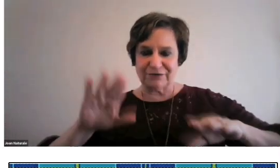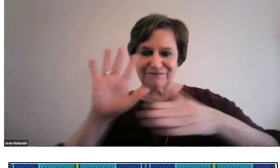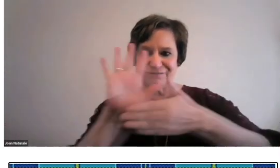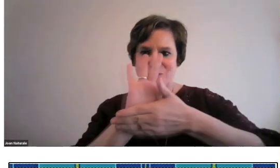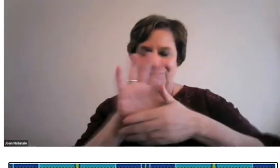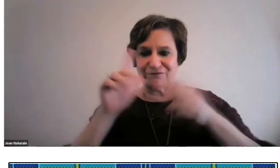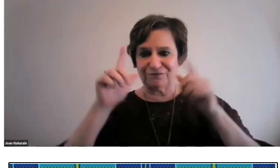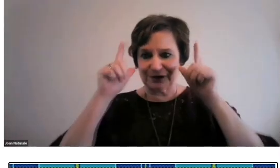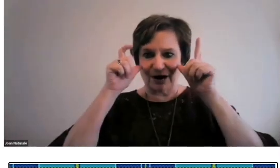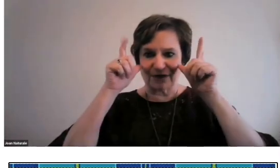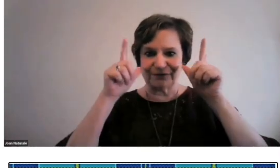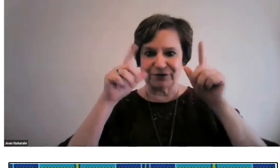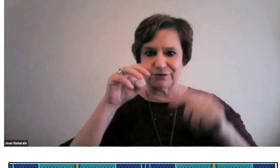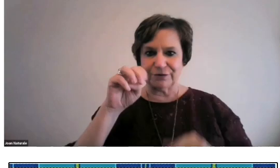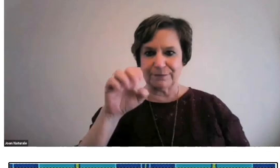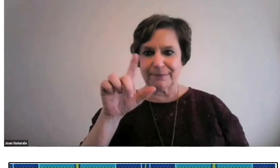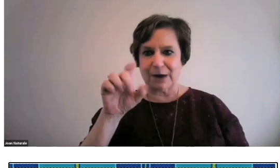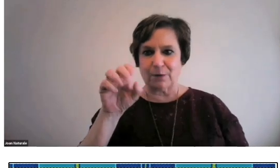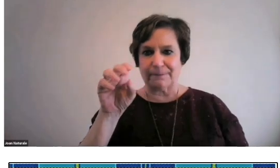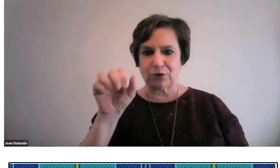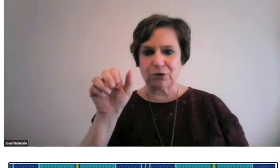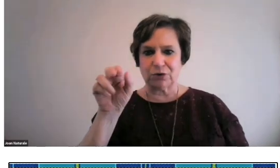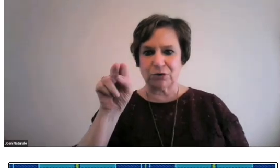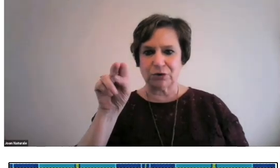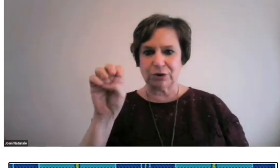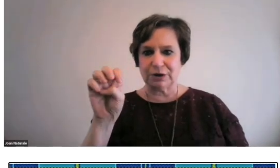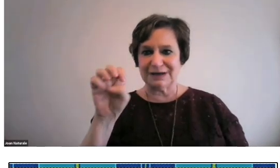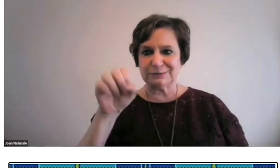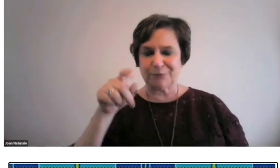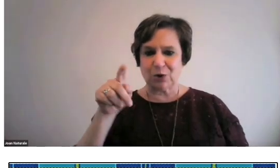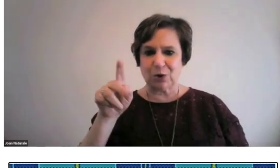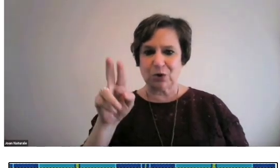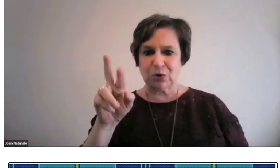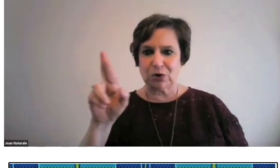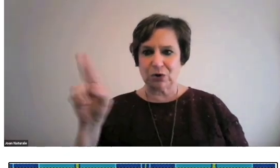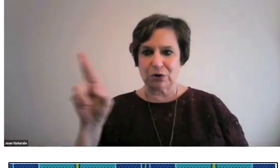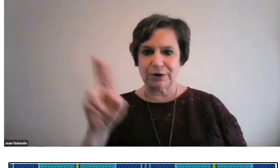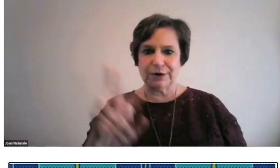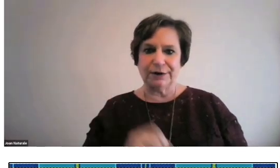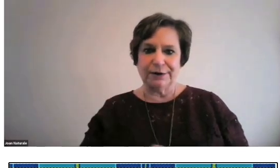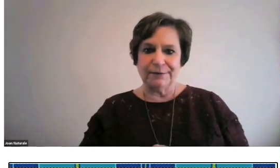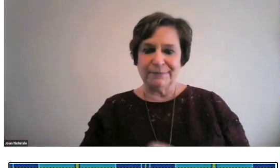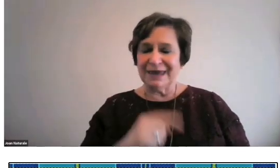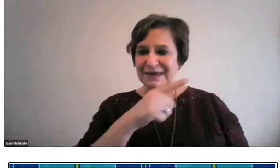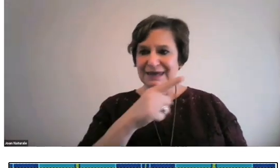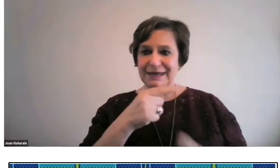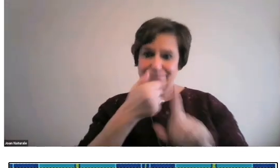Another collection we have is the silent film photographer Melbourne Spurr.